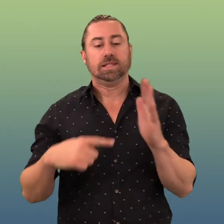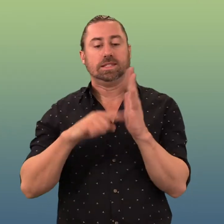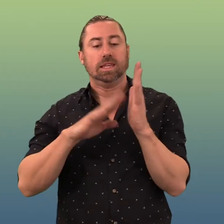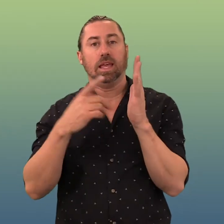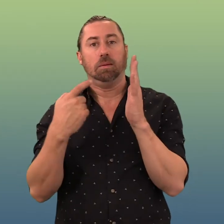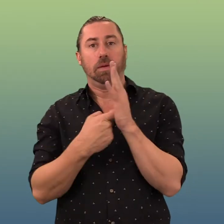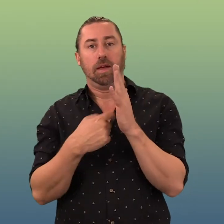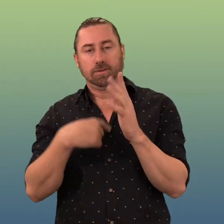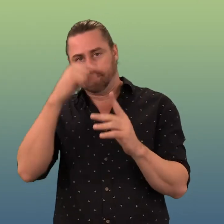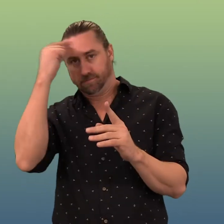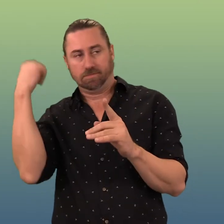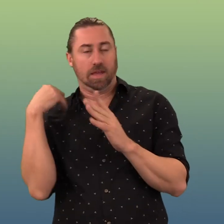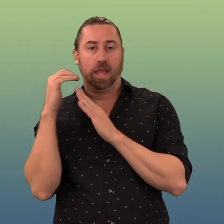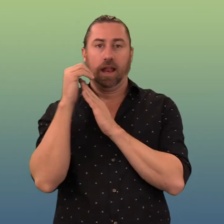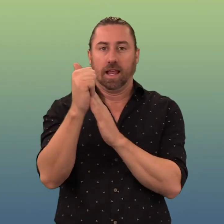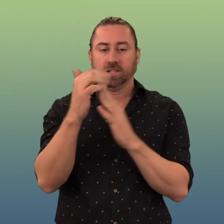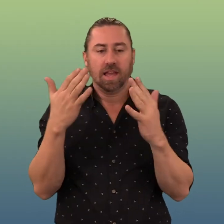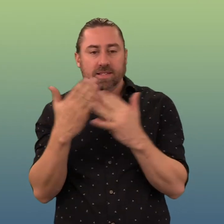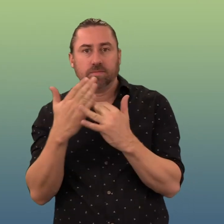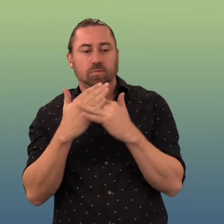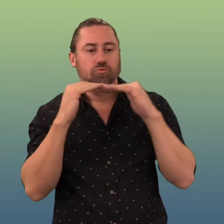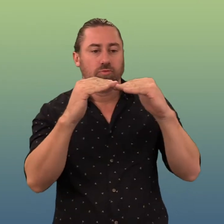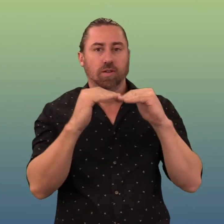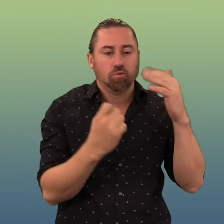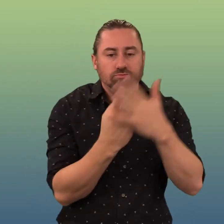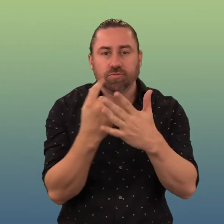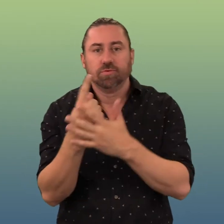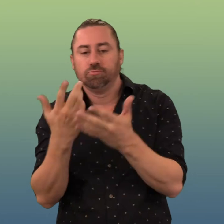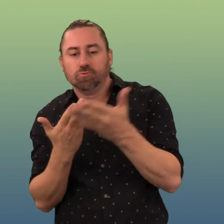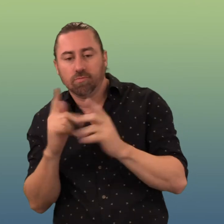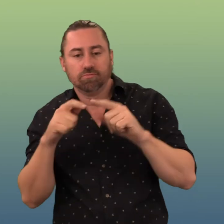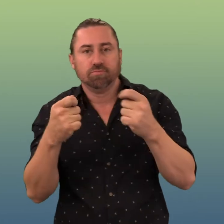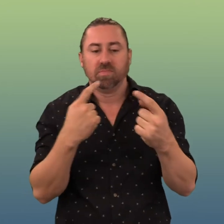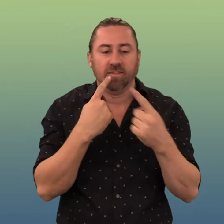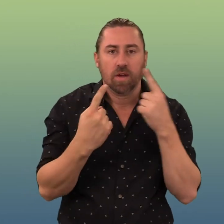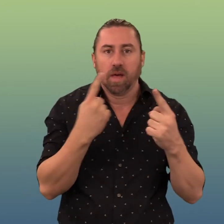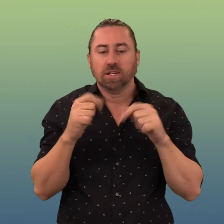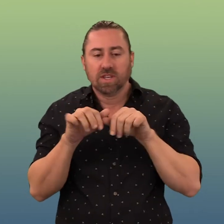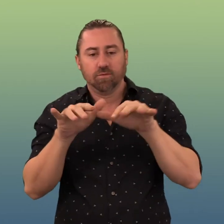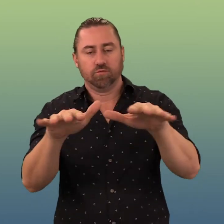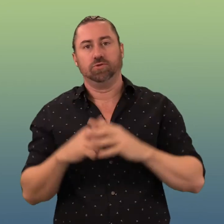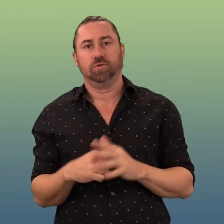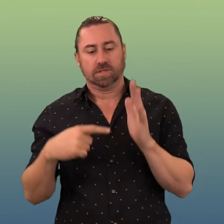TMR will lead Queensland's effort for dignified accessible and inclusive transport products,